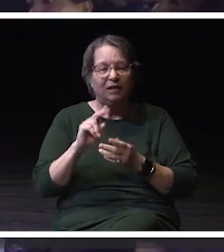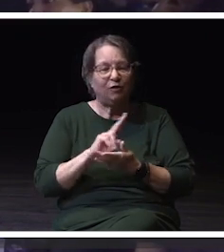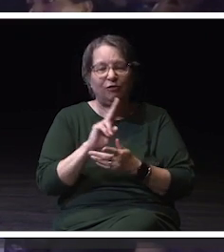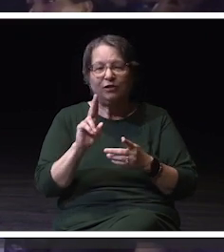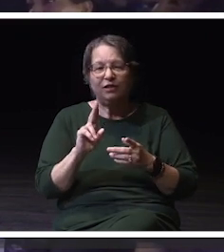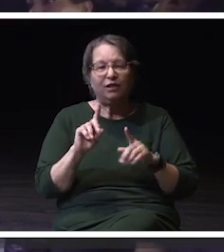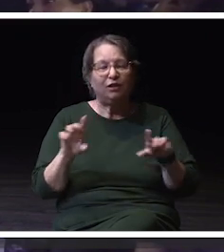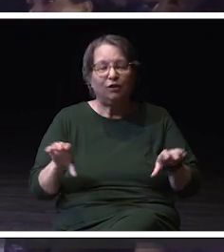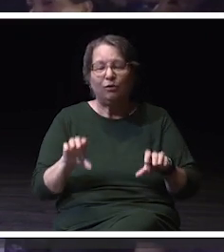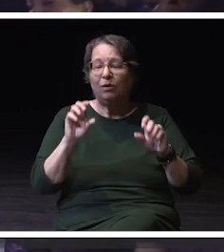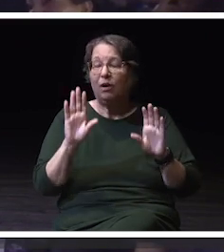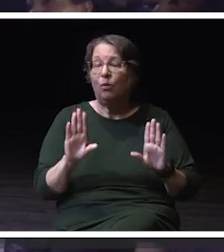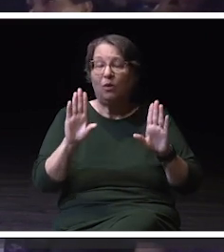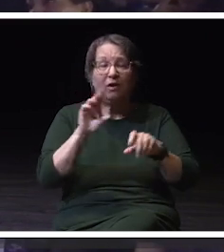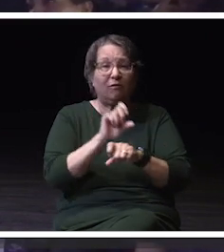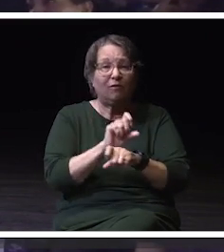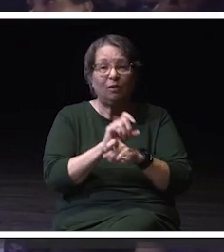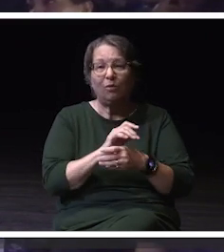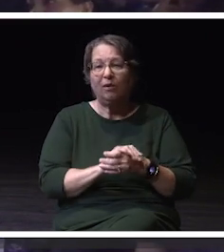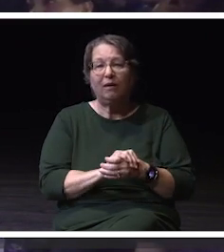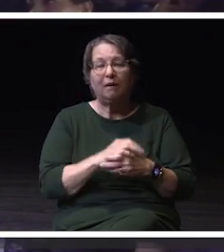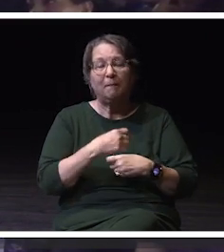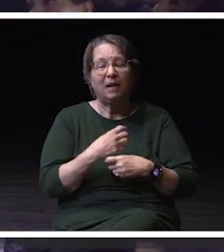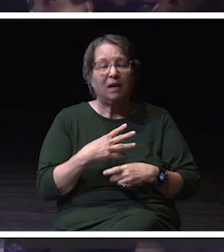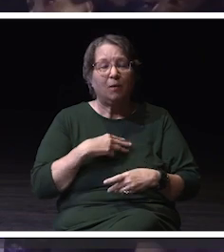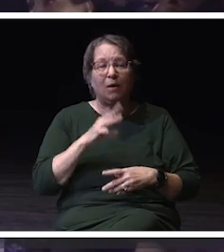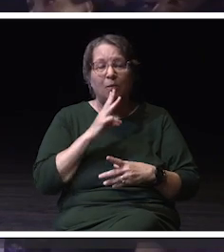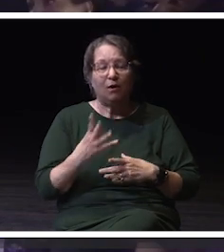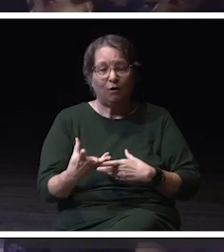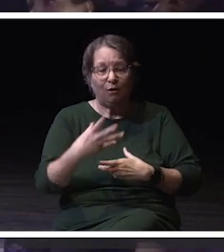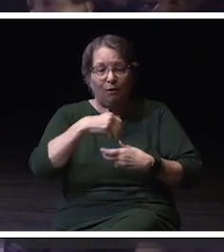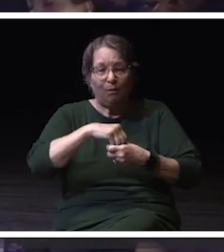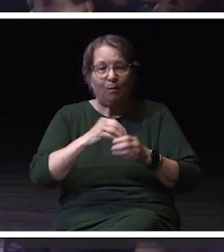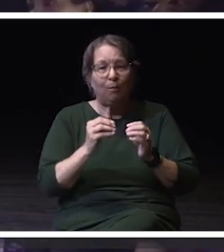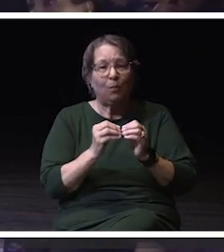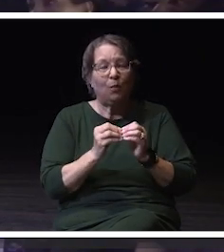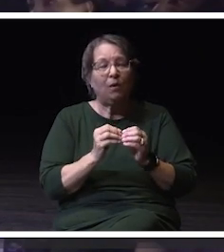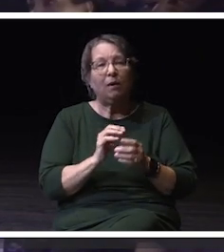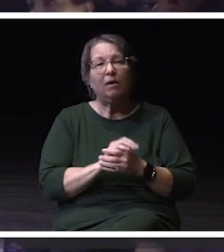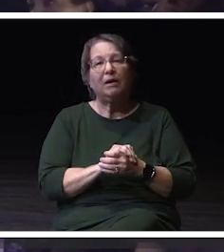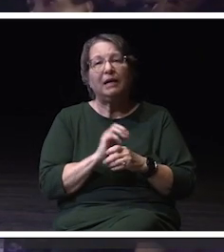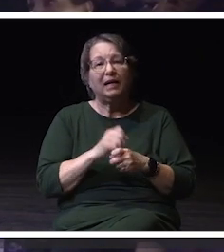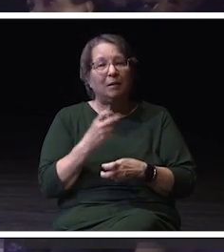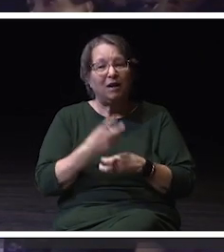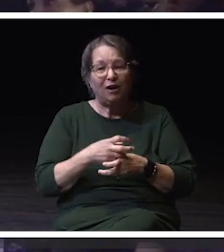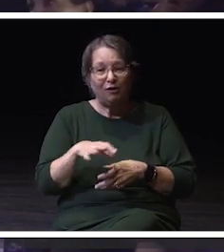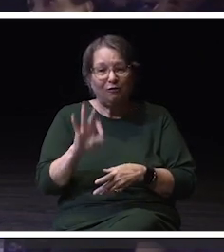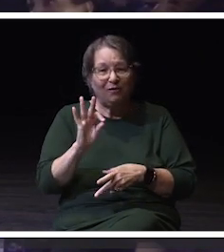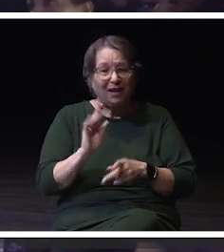work making Whitewater a more inclusive place, that it can be kind of hard to find them because the work is happening